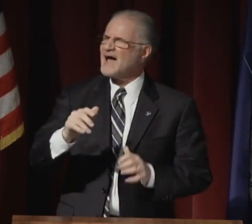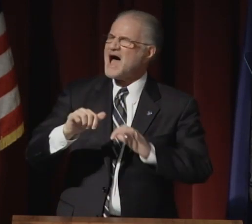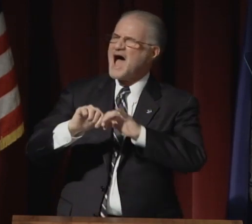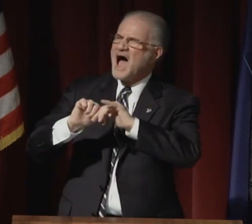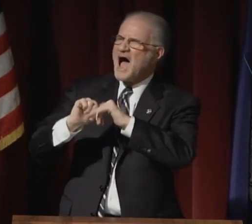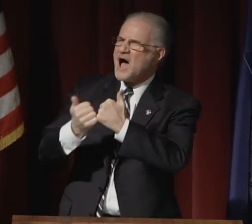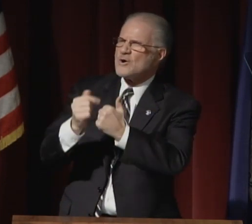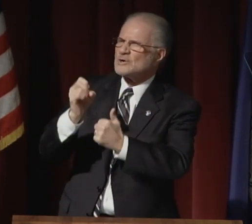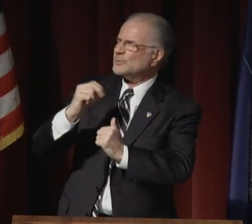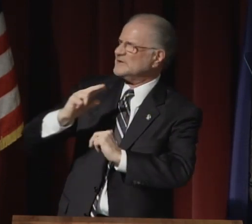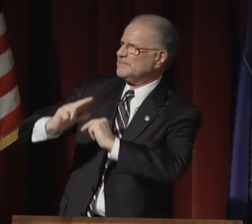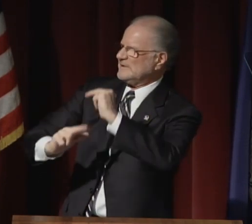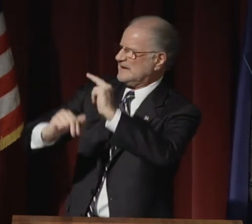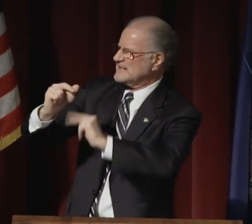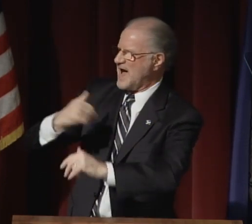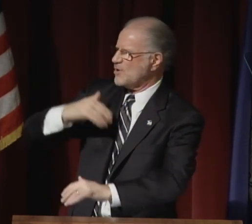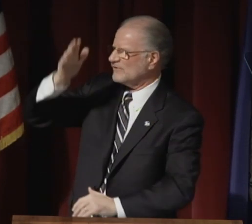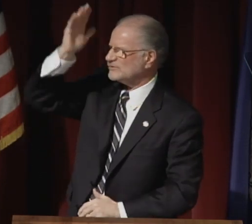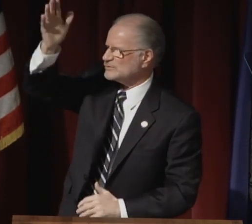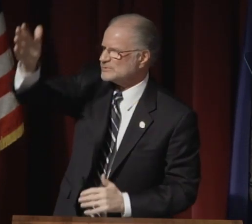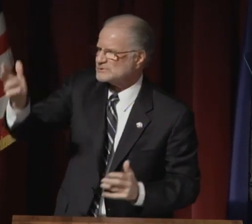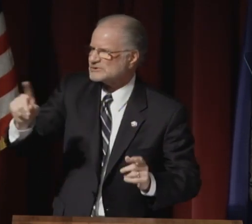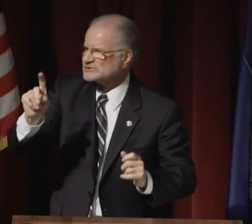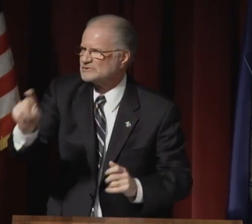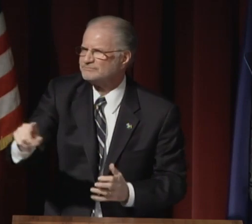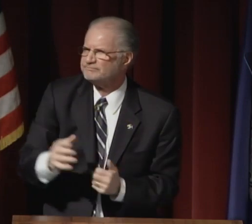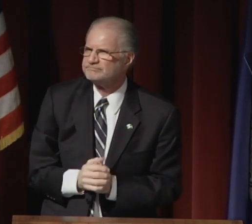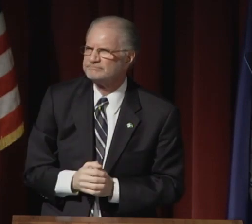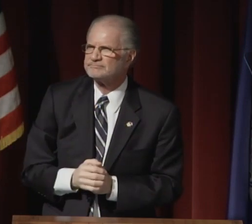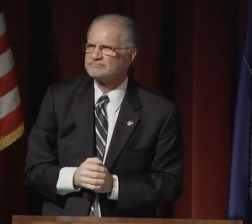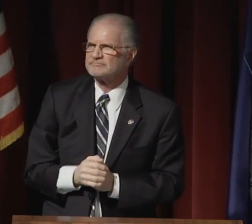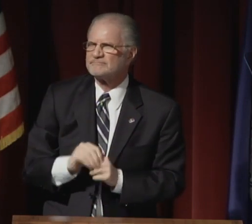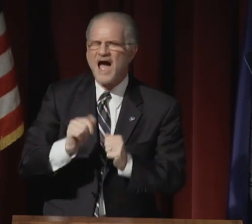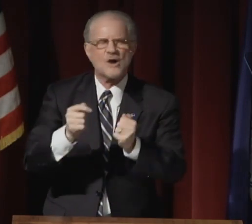How do we build the future?